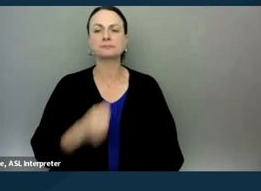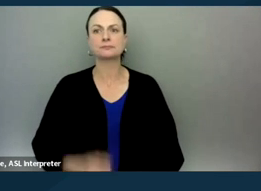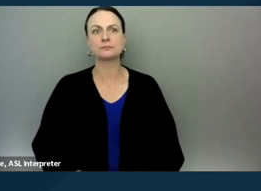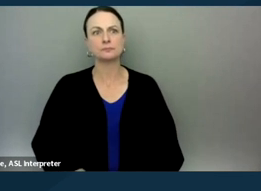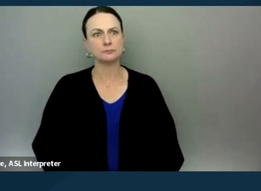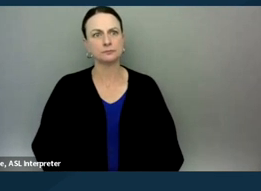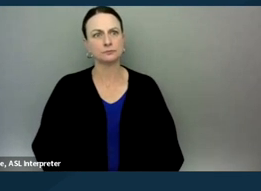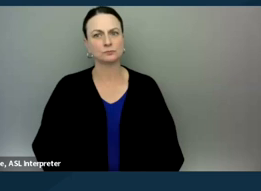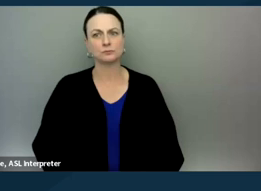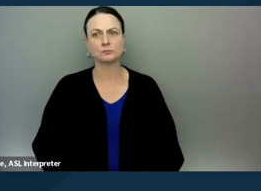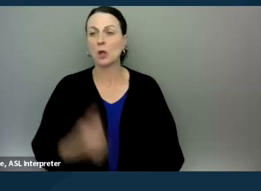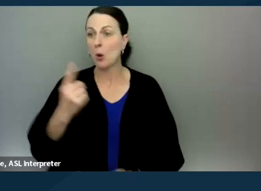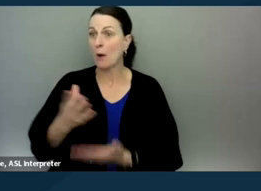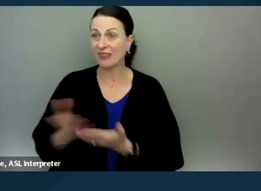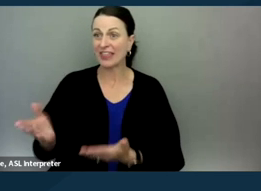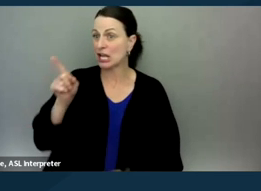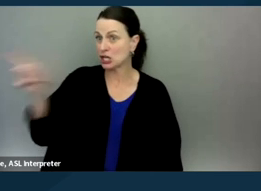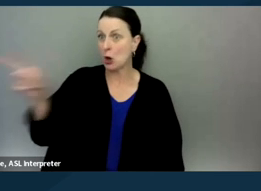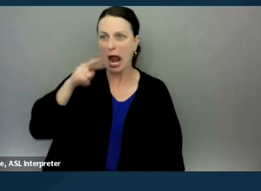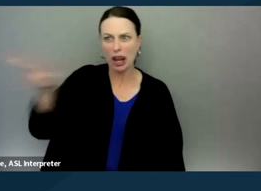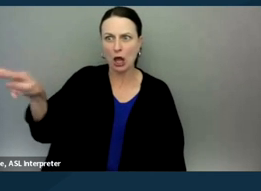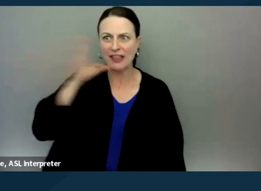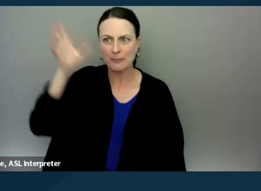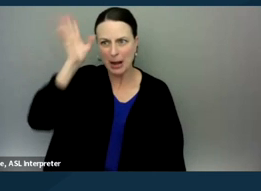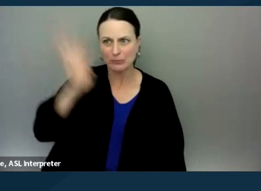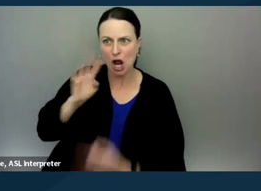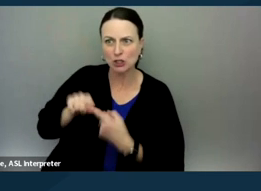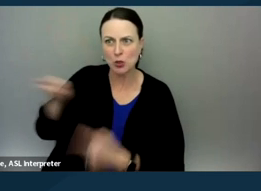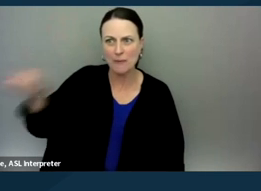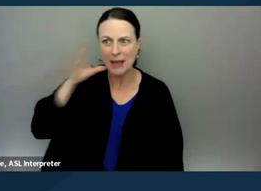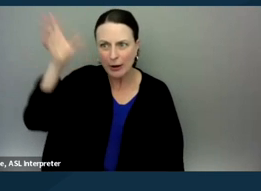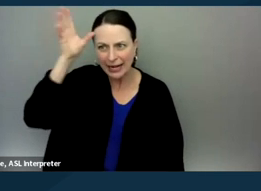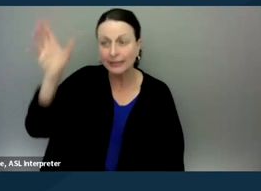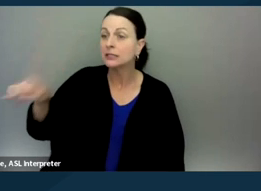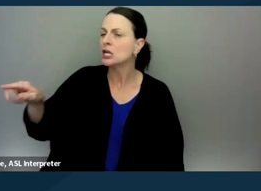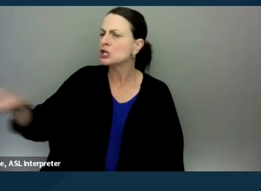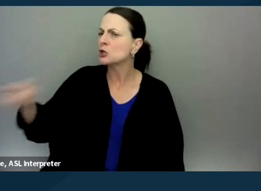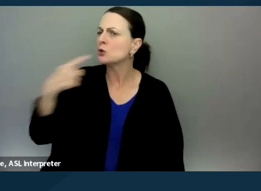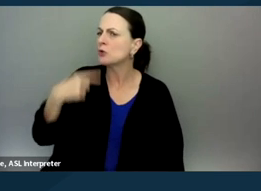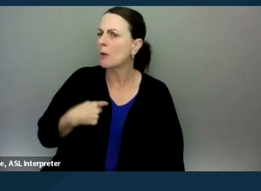"One of the things you, parent," and I'm looking at the parent and I'm talking to the parent, "Have shared with me is how concerned you are